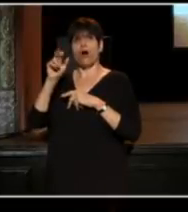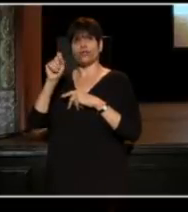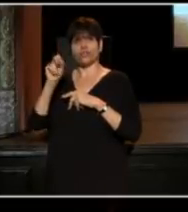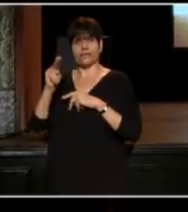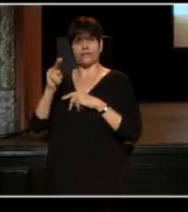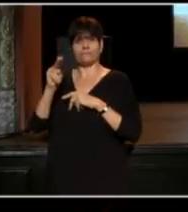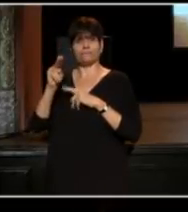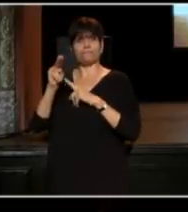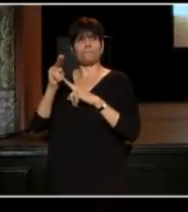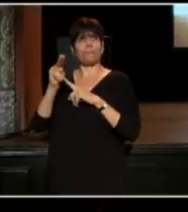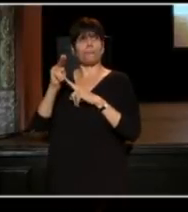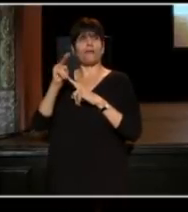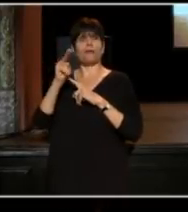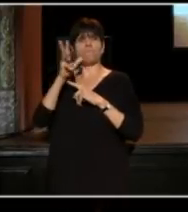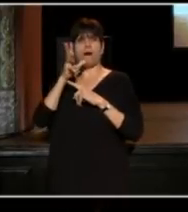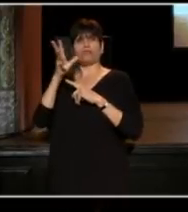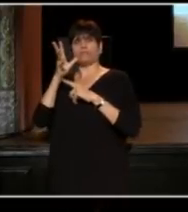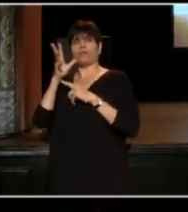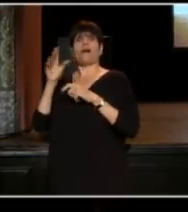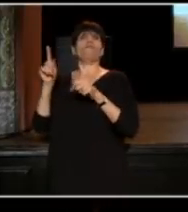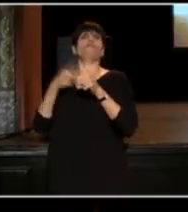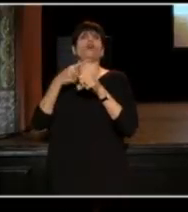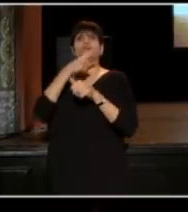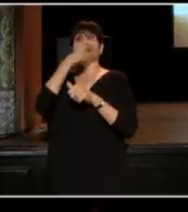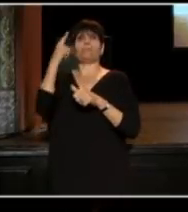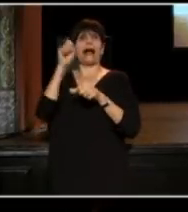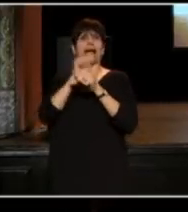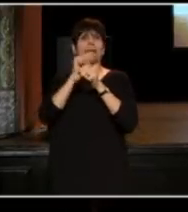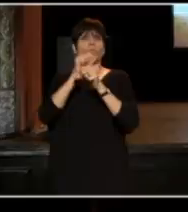and she was the first Black employee inside the US Supreme Court building.